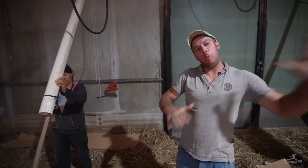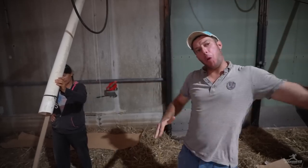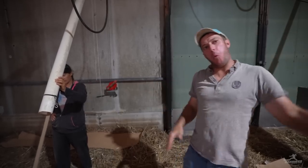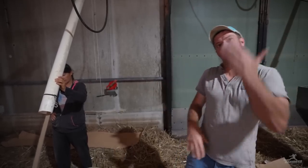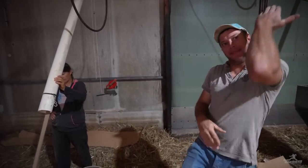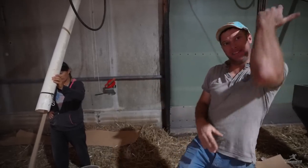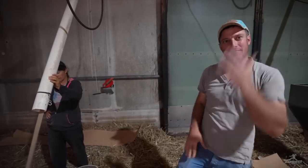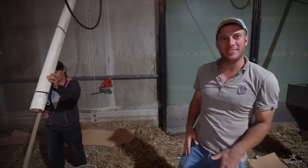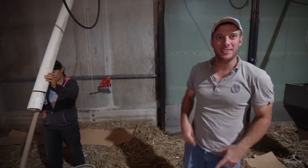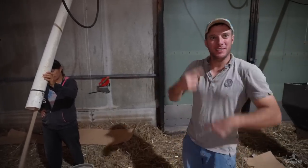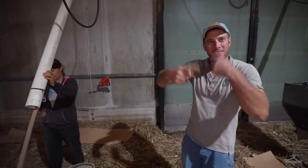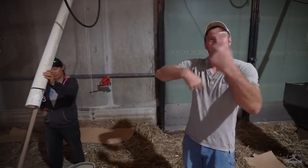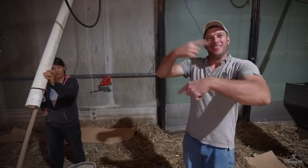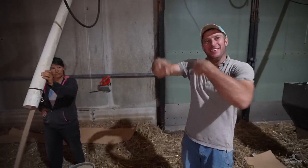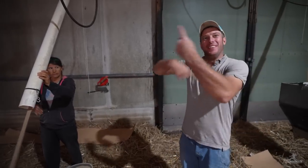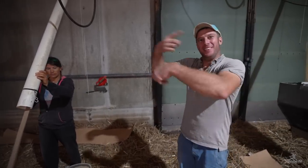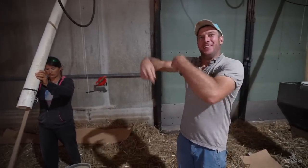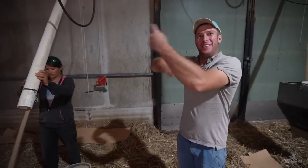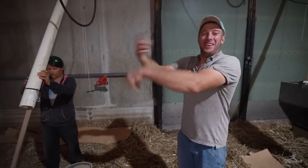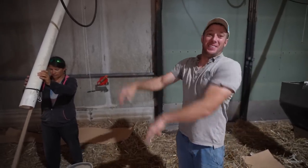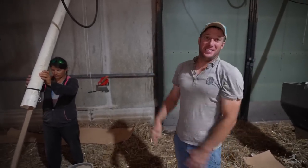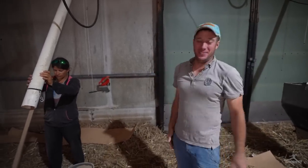And we move on to the next batch of baby chicks.